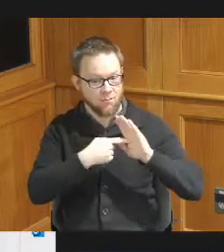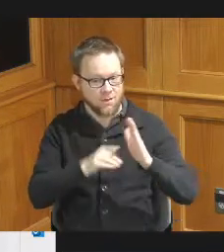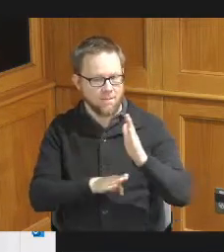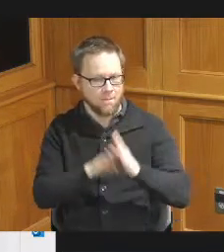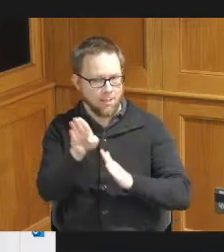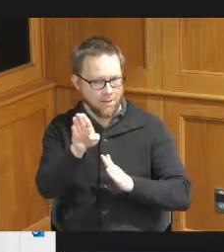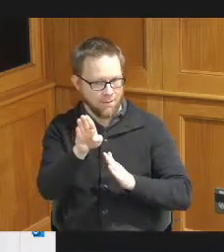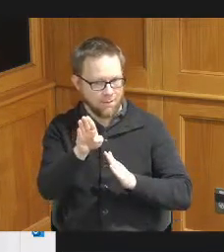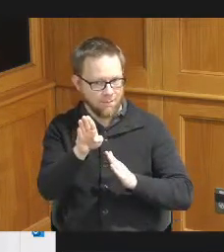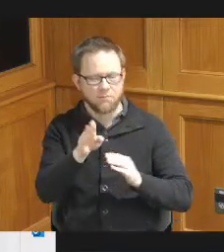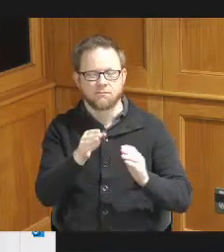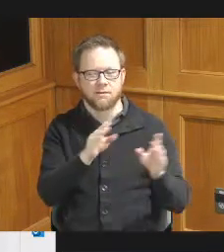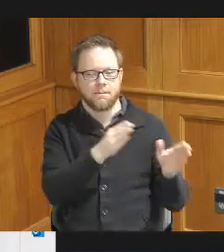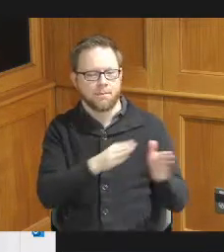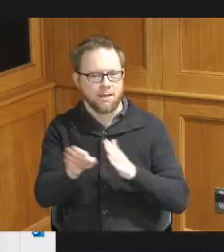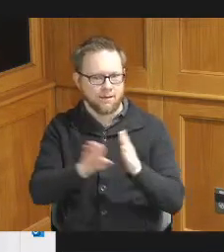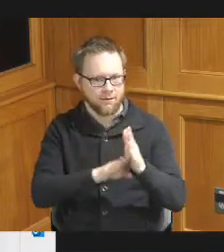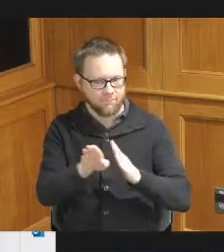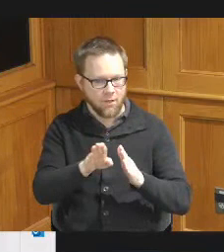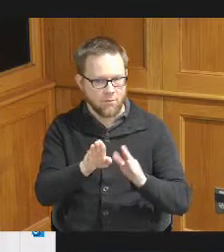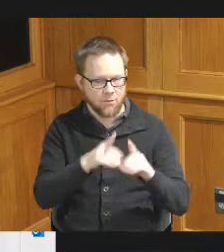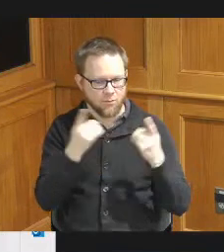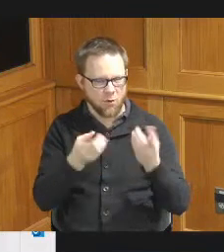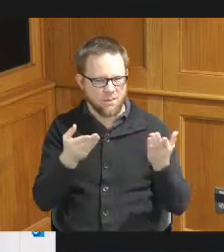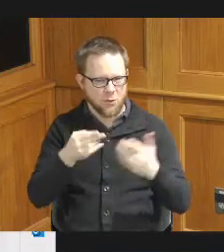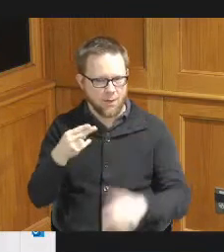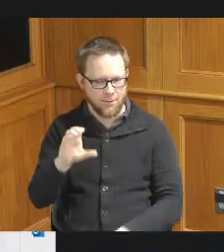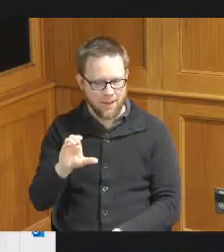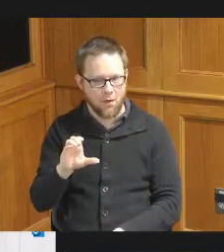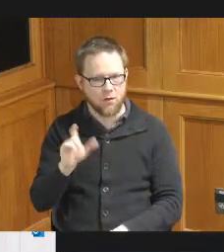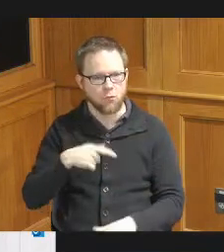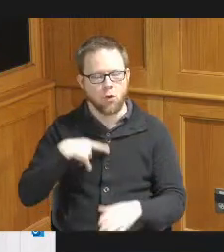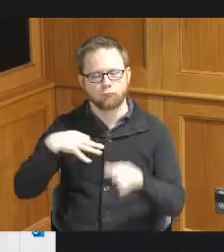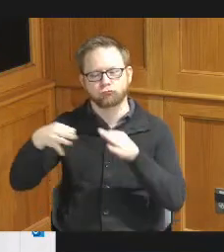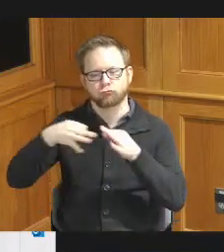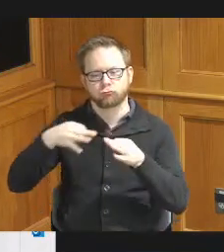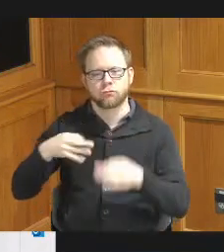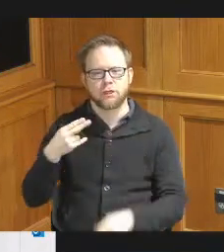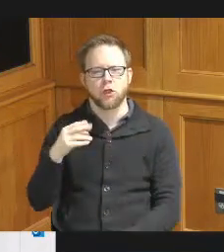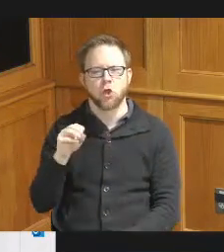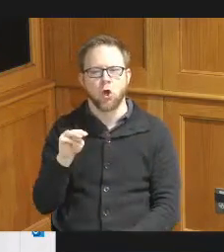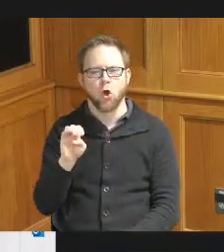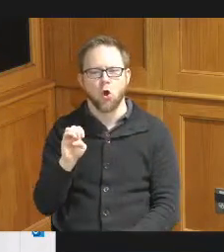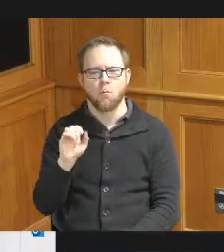of Hamilton County to talk about the home art allocation plan and open this public hearing